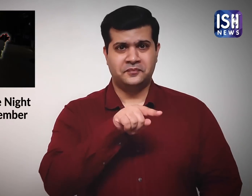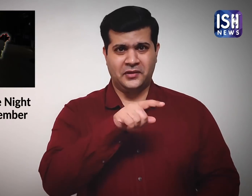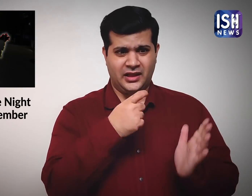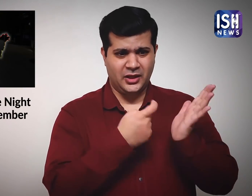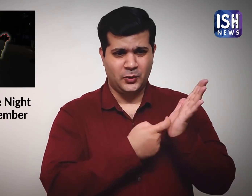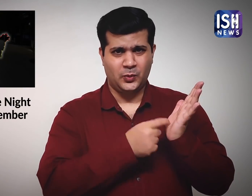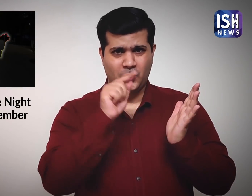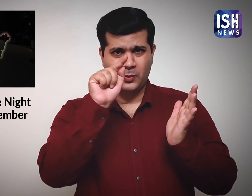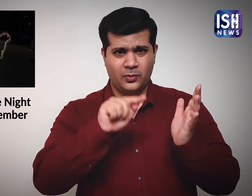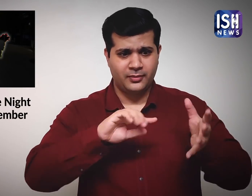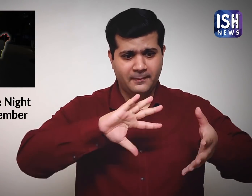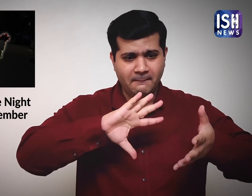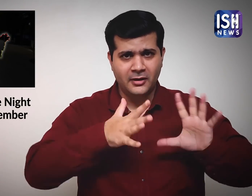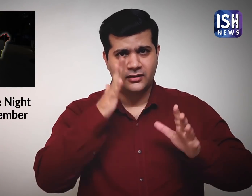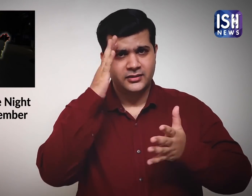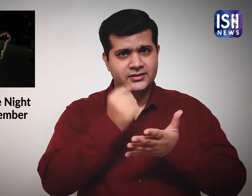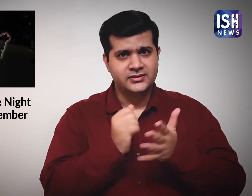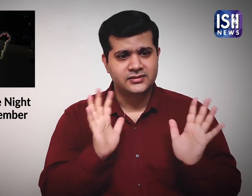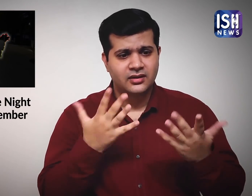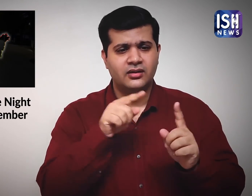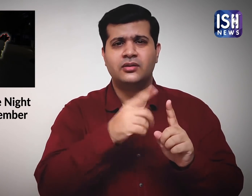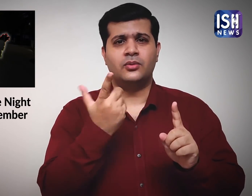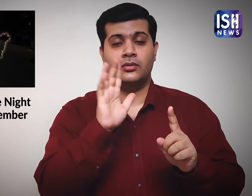These guidelines were made